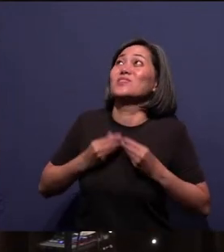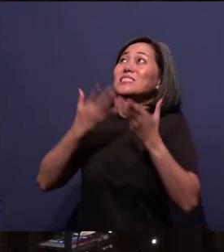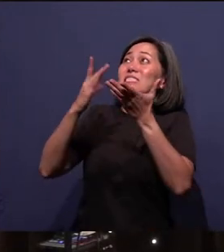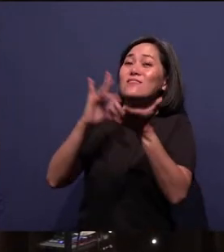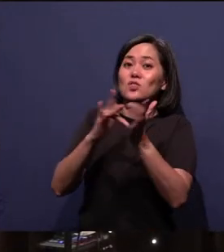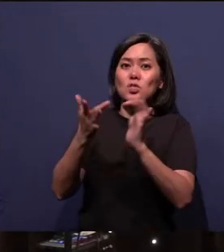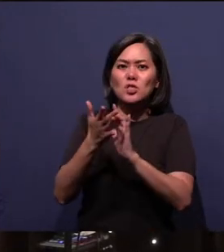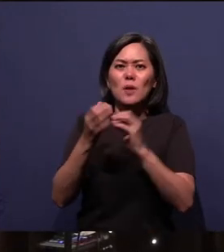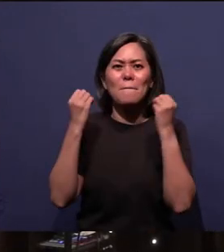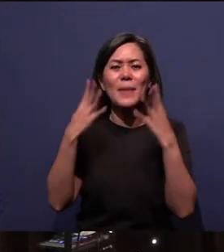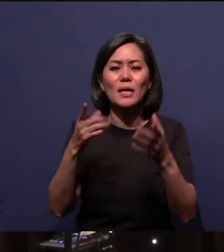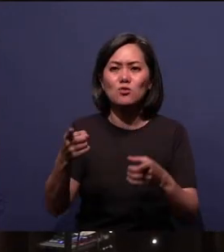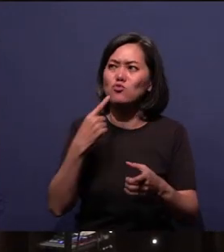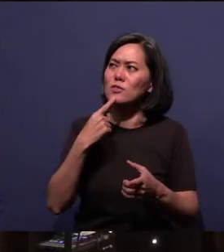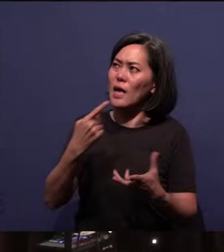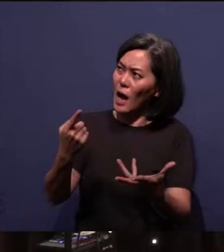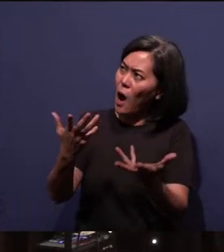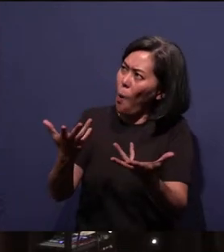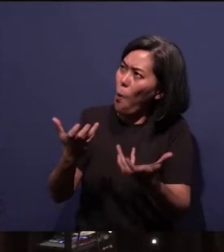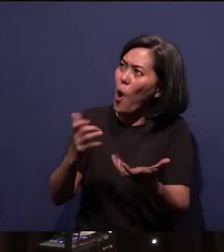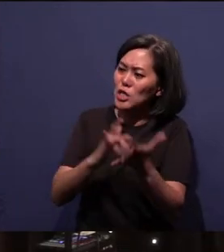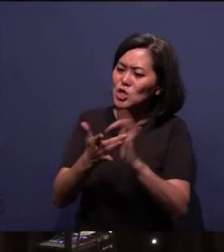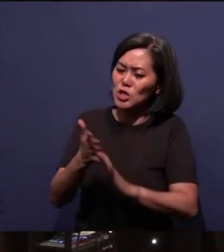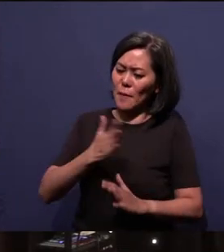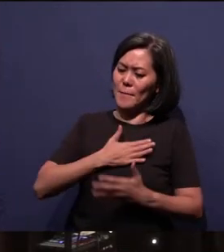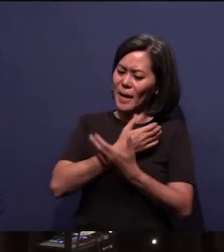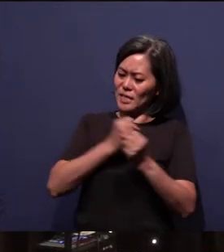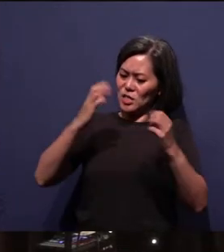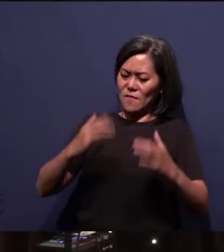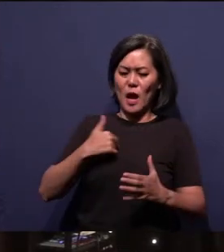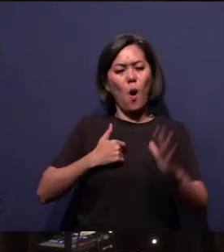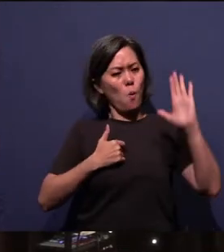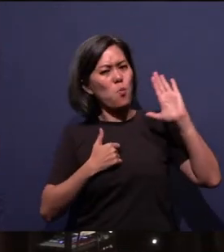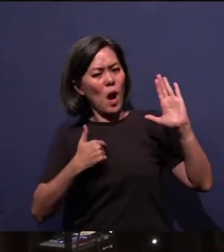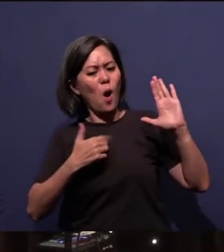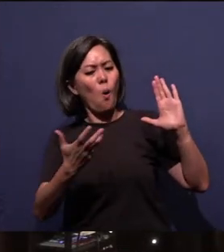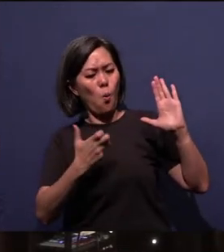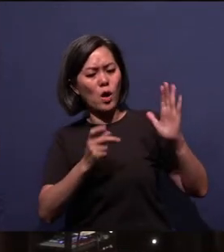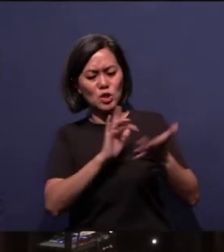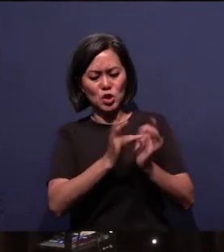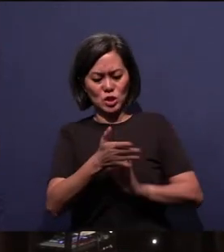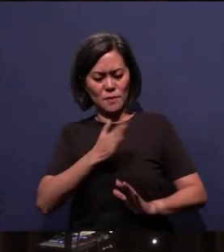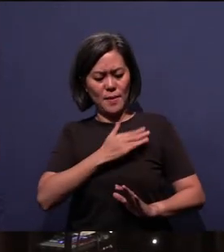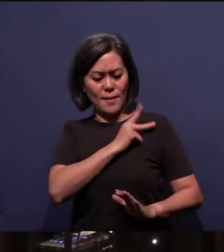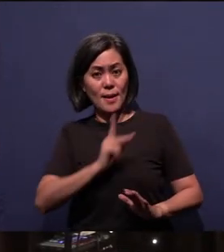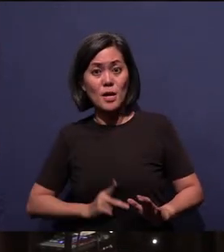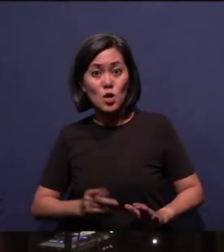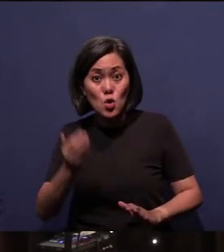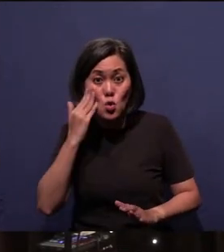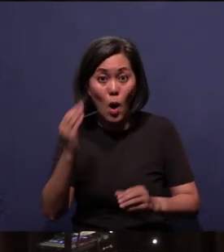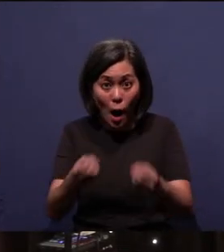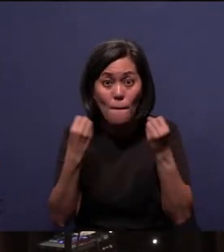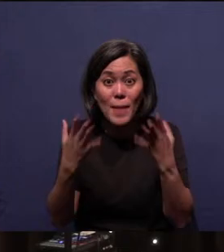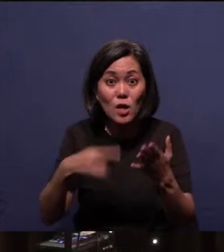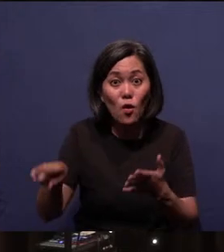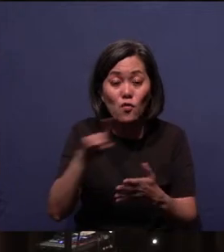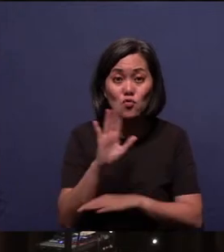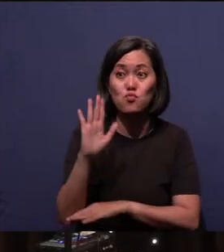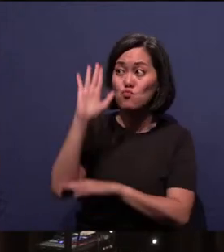So many of you said, I want Jesus to be my Savior. I want Jesus to be my King. Do you know how many of you raised your hands and that we have a record number?